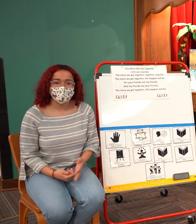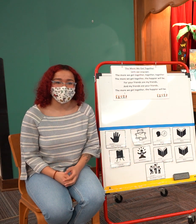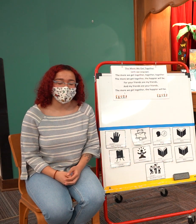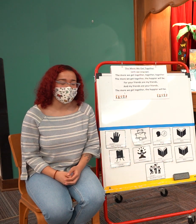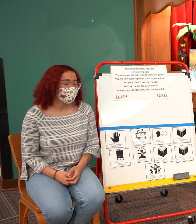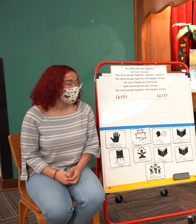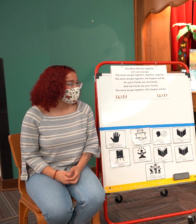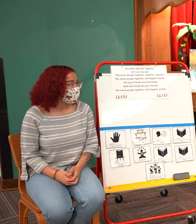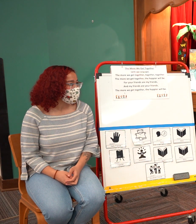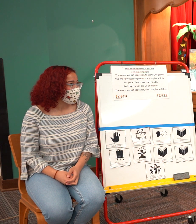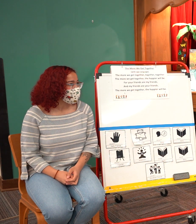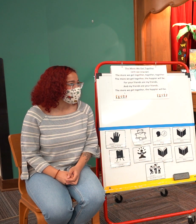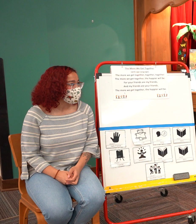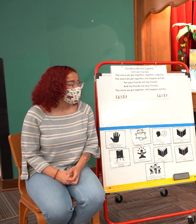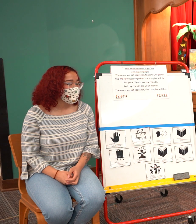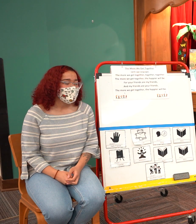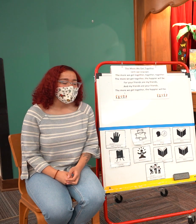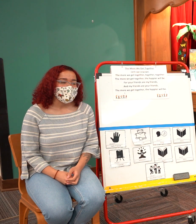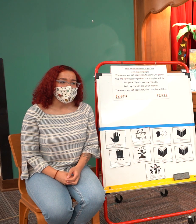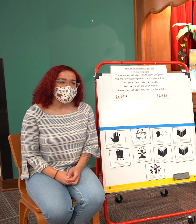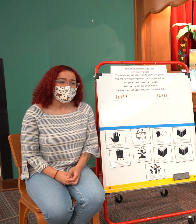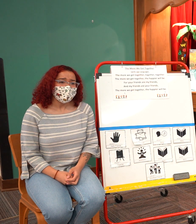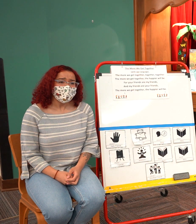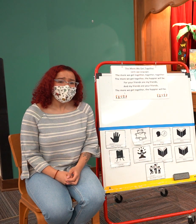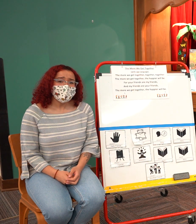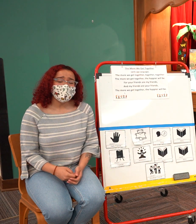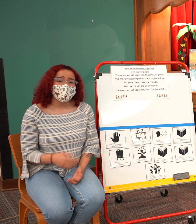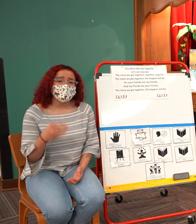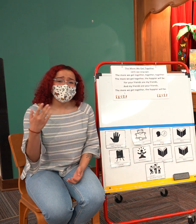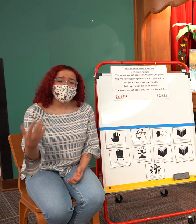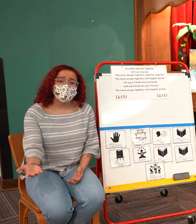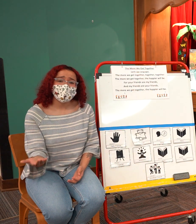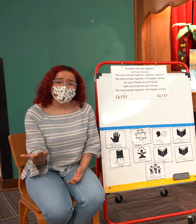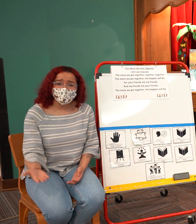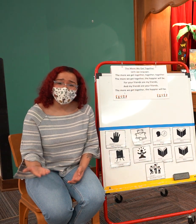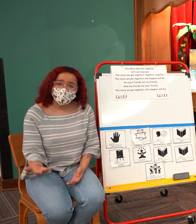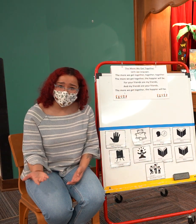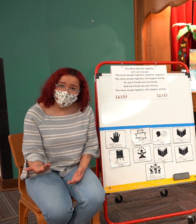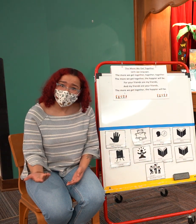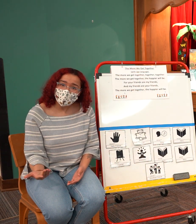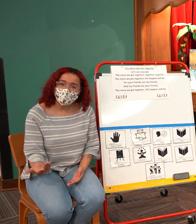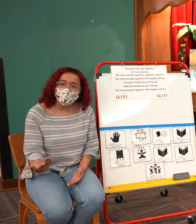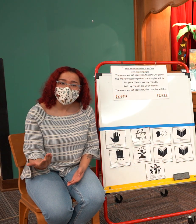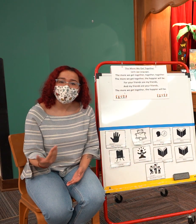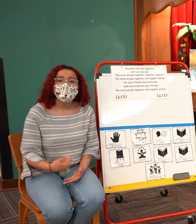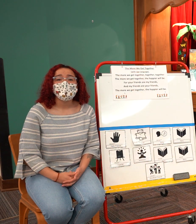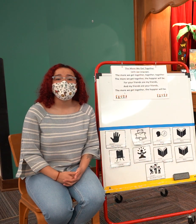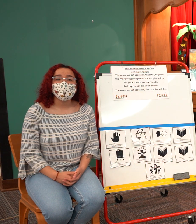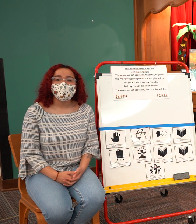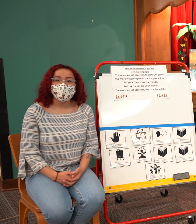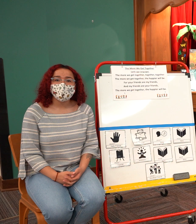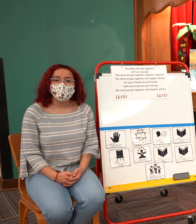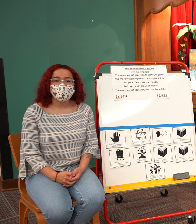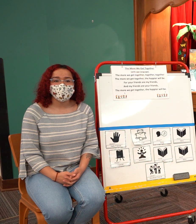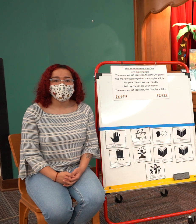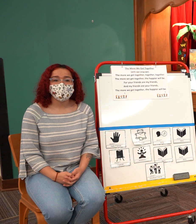water that our the author wrote and i would encourage you at home friends to share a story